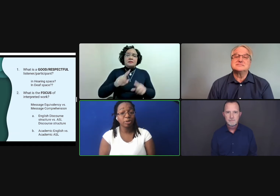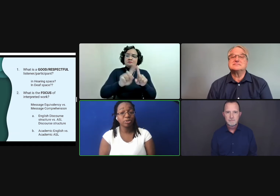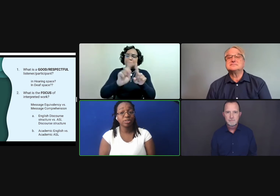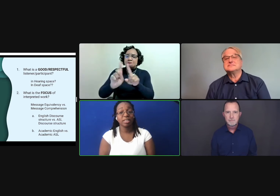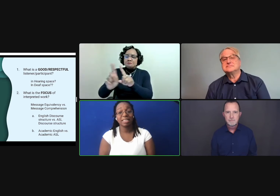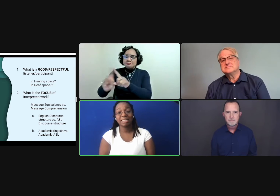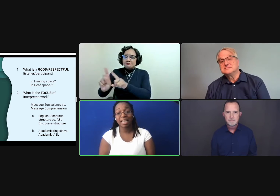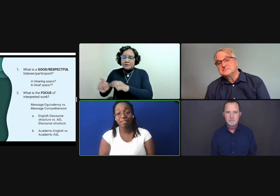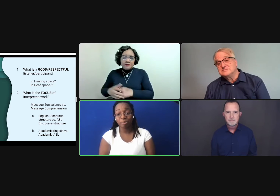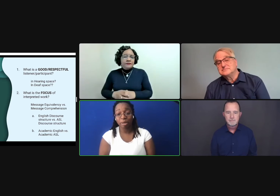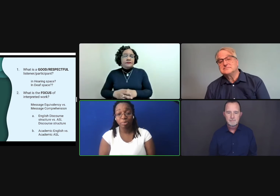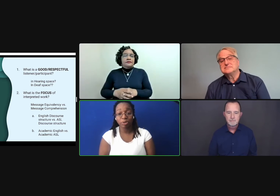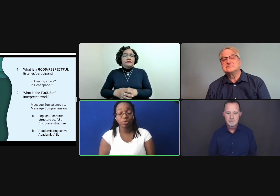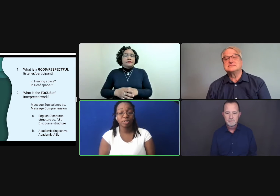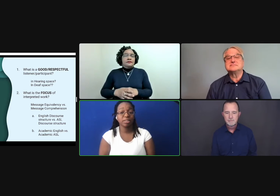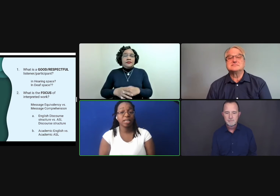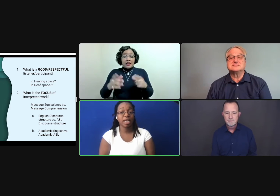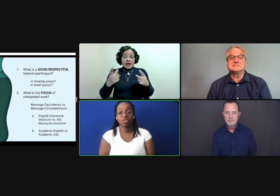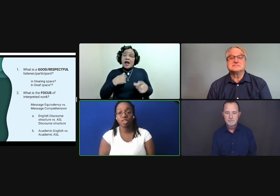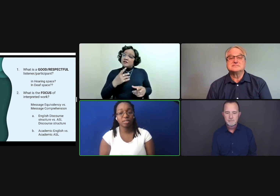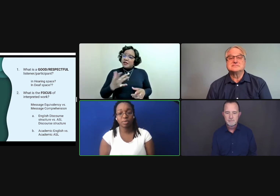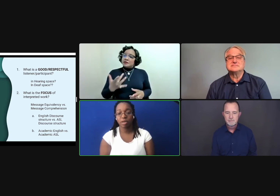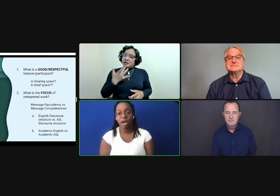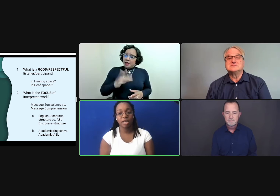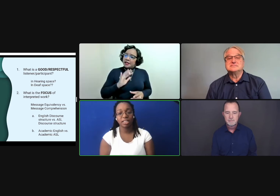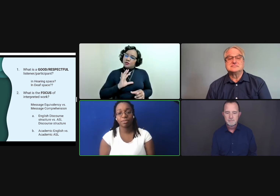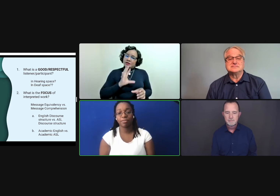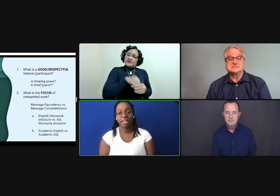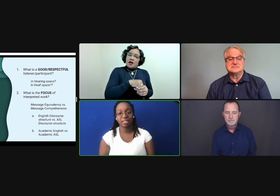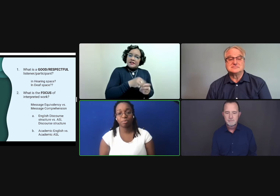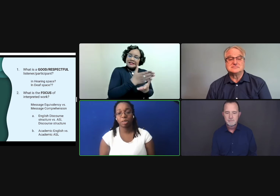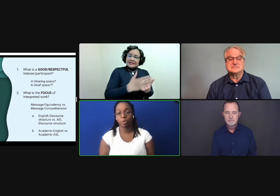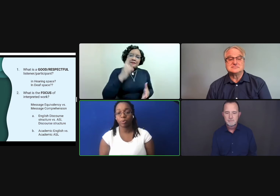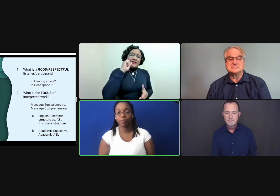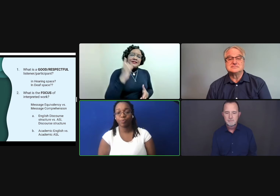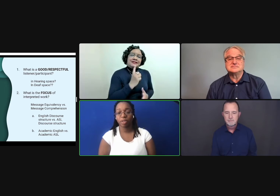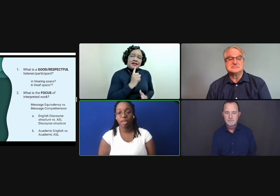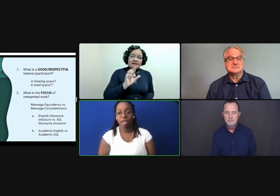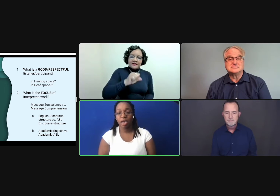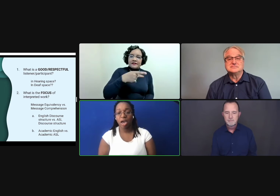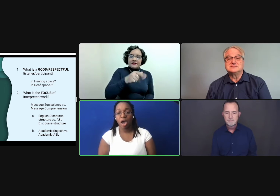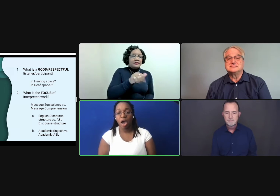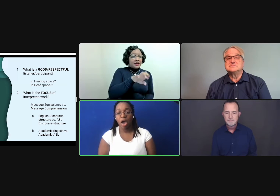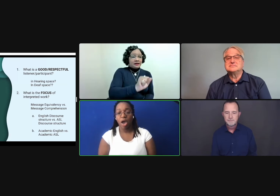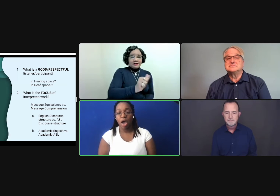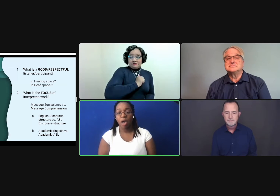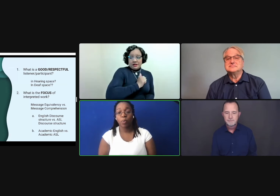members, staff members, just different baskets of people.